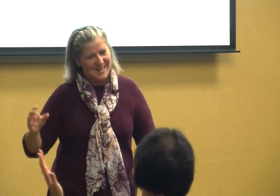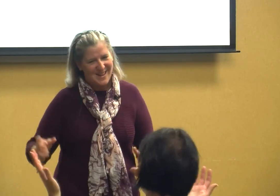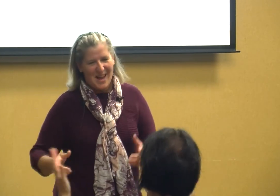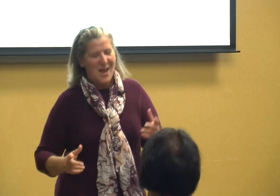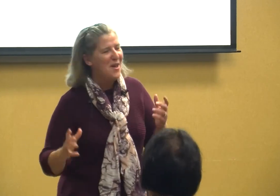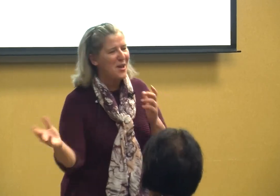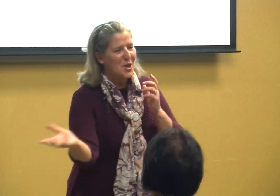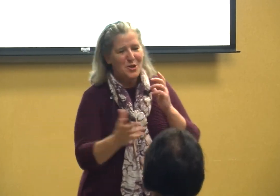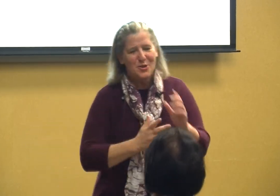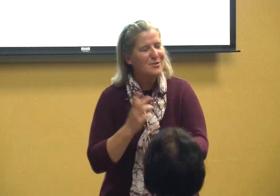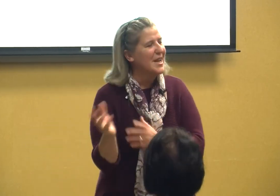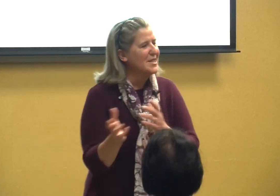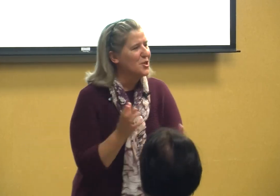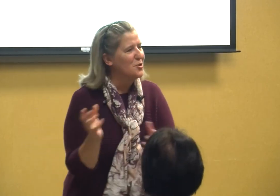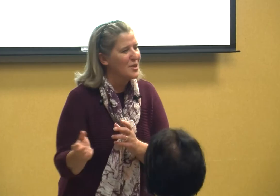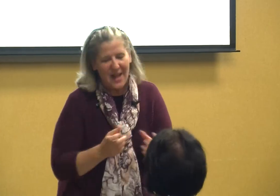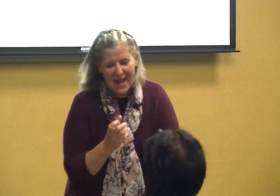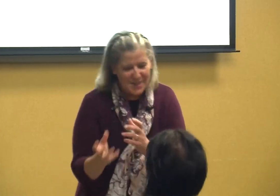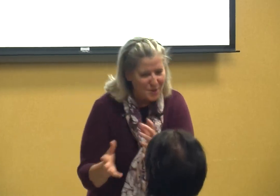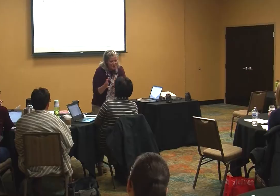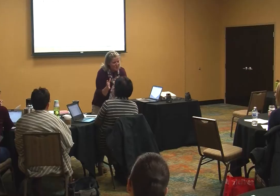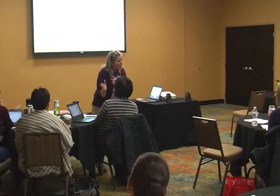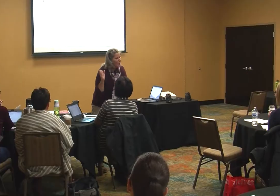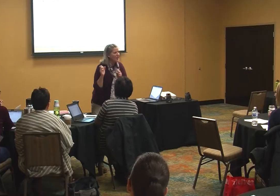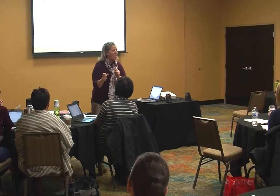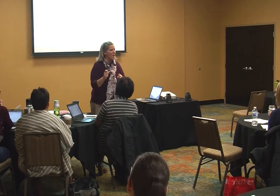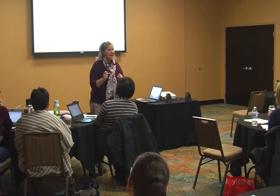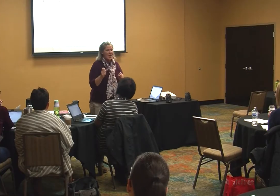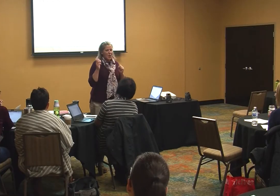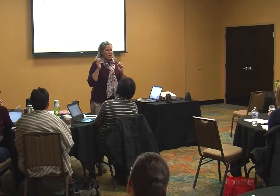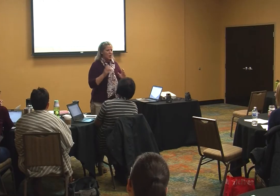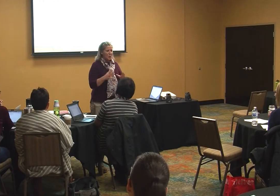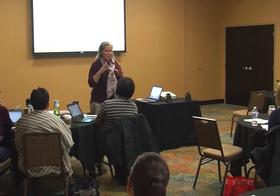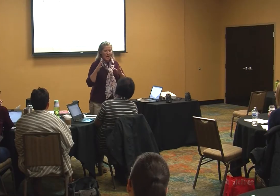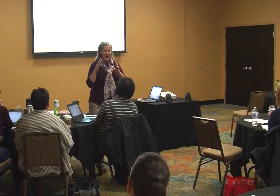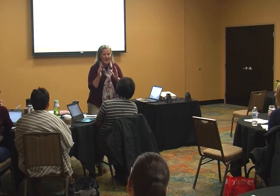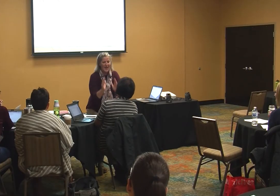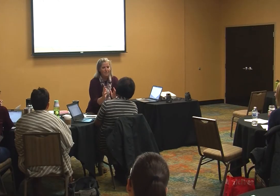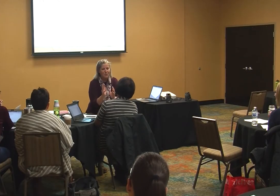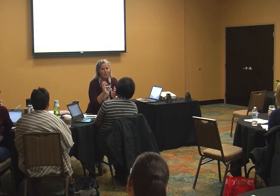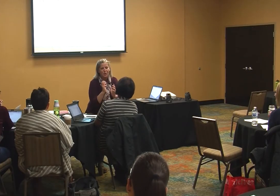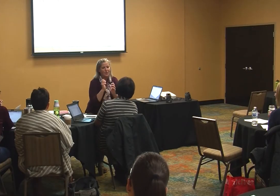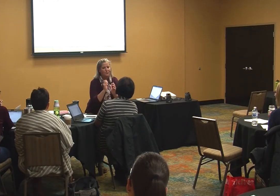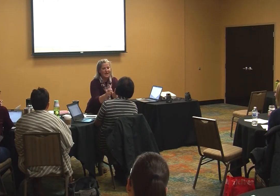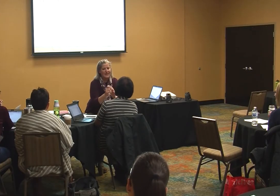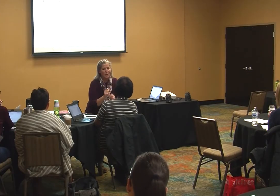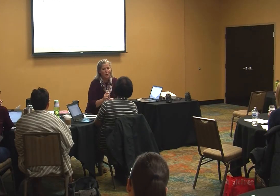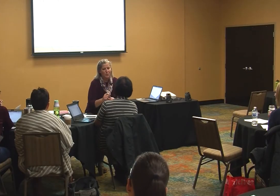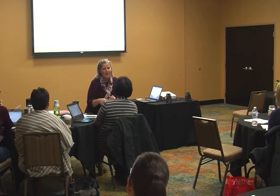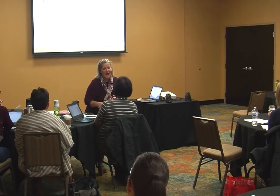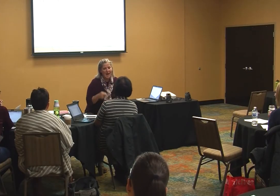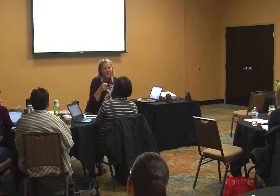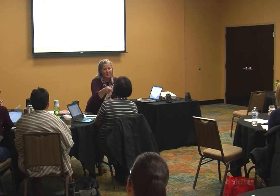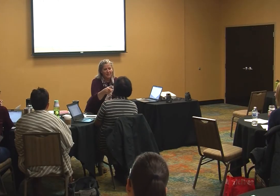you're teaching your class and you're going on you and I'm you know feeding you I might be thinking